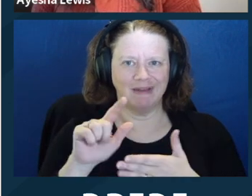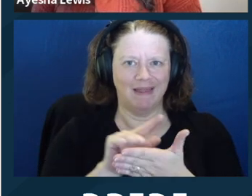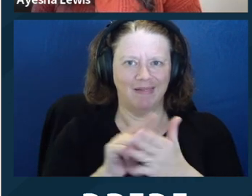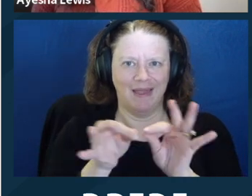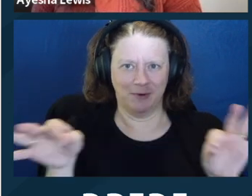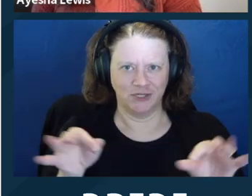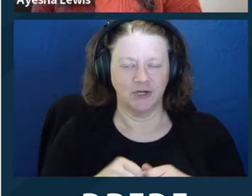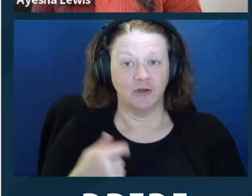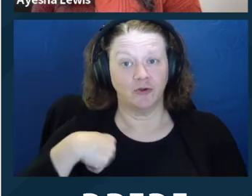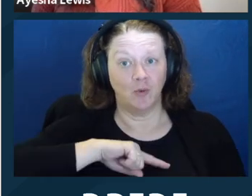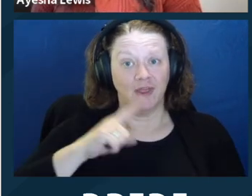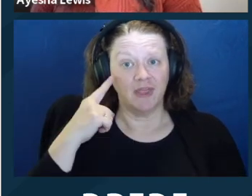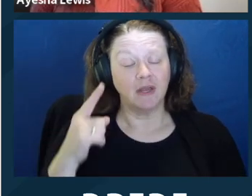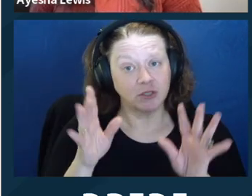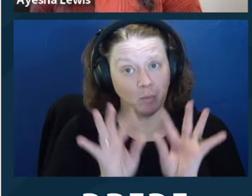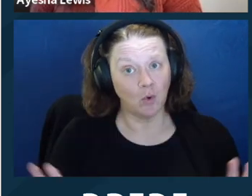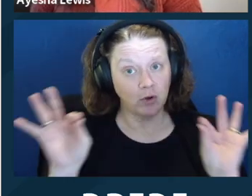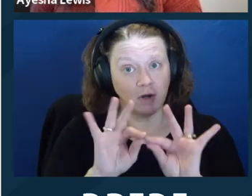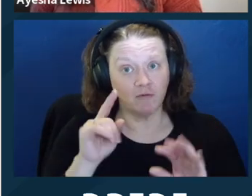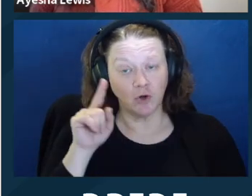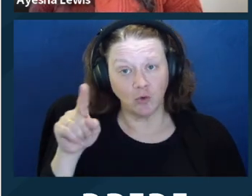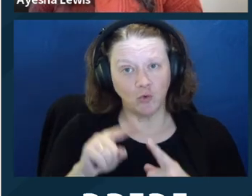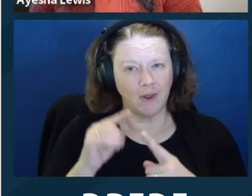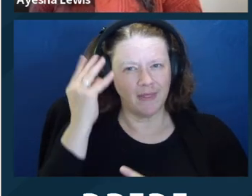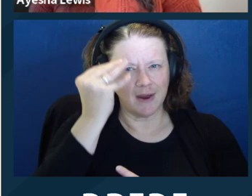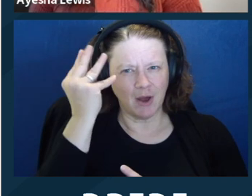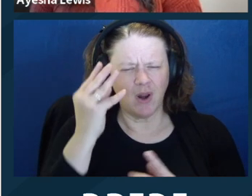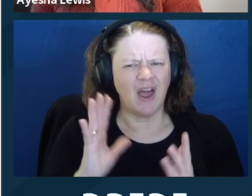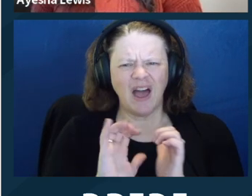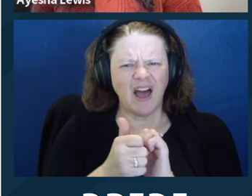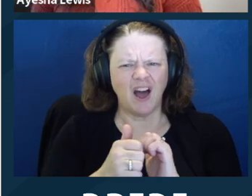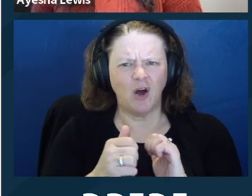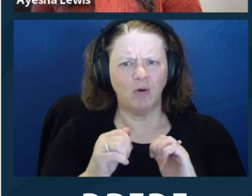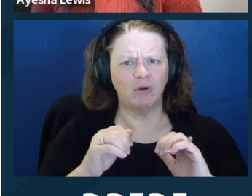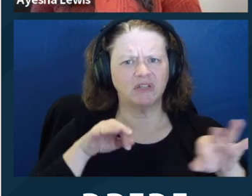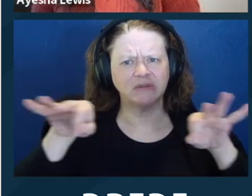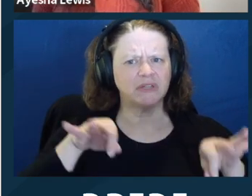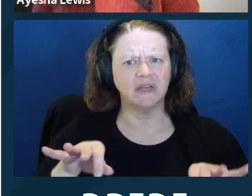who didn't go to law school, who may not have the same level of formal education, or who